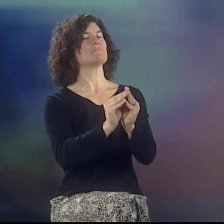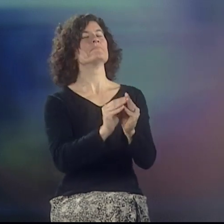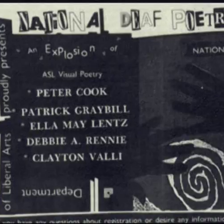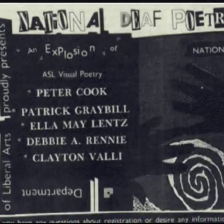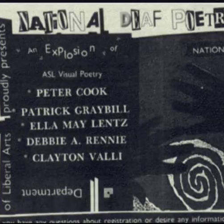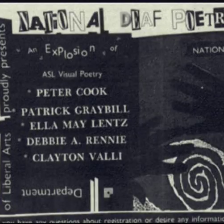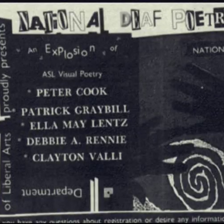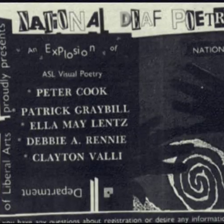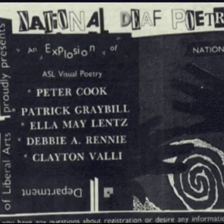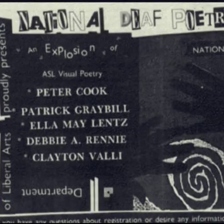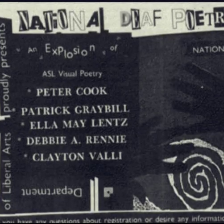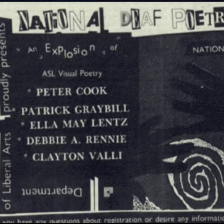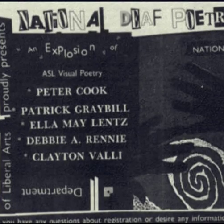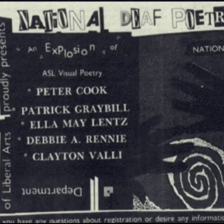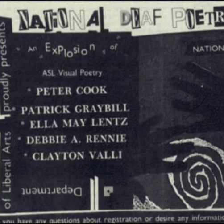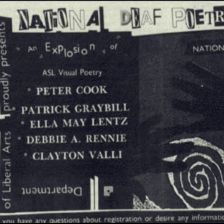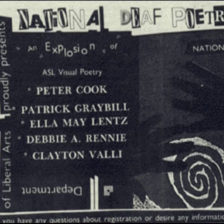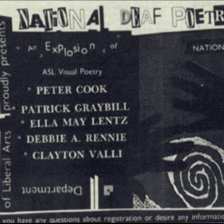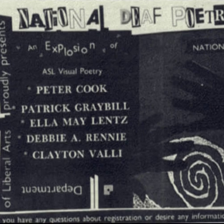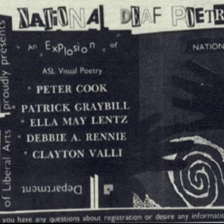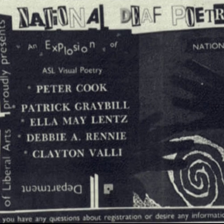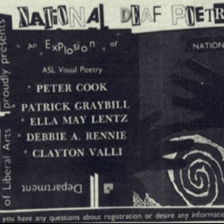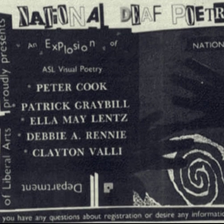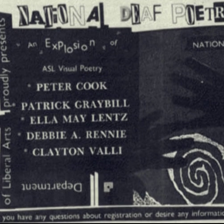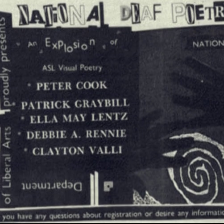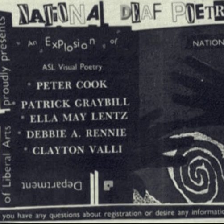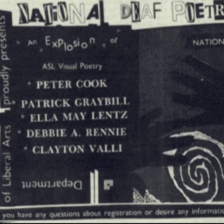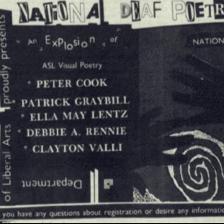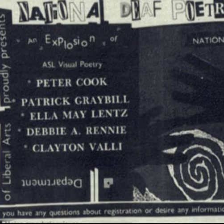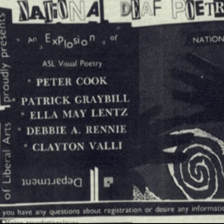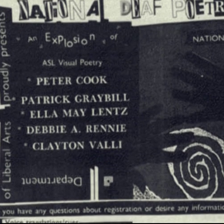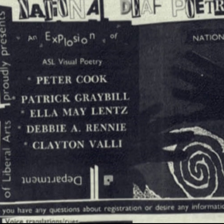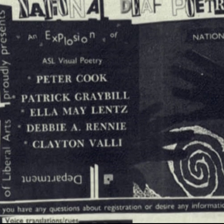He invited Ella Mae Lentz, Clayton Valli,